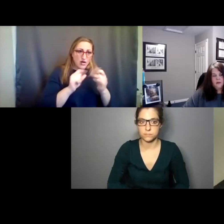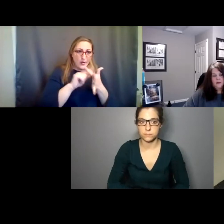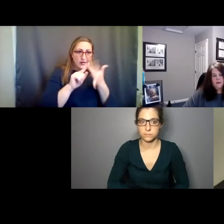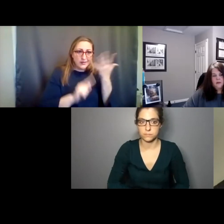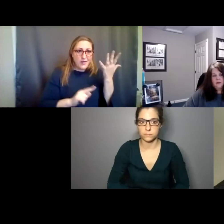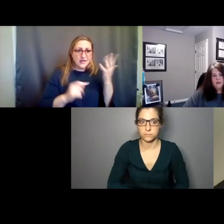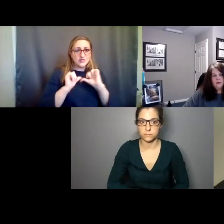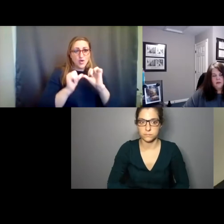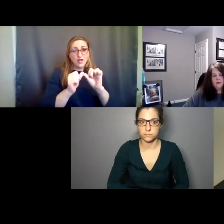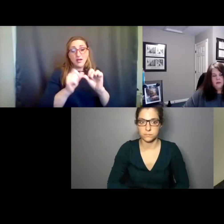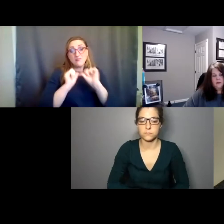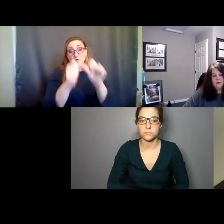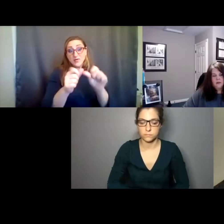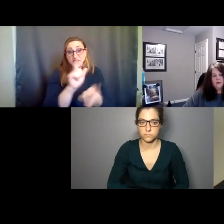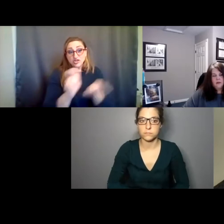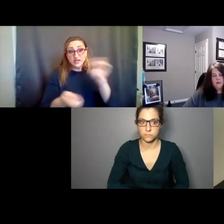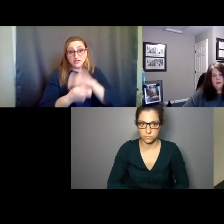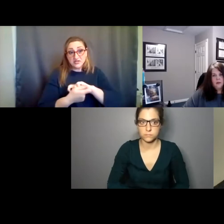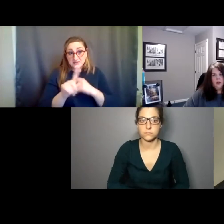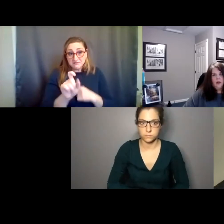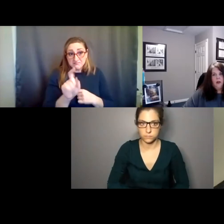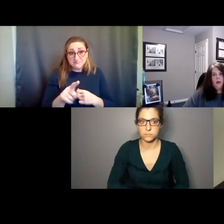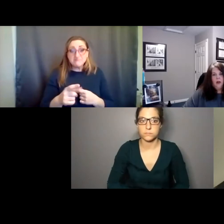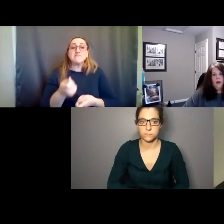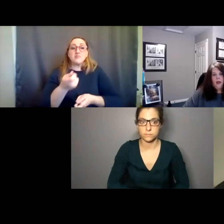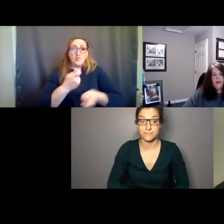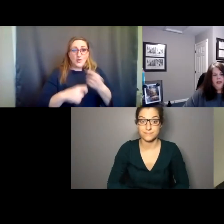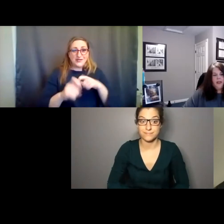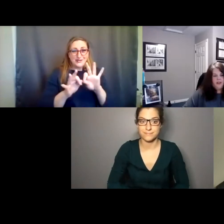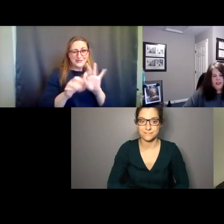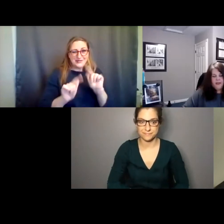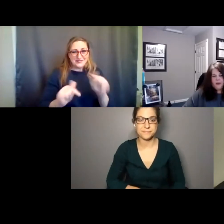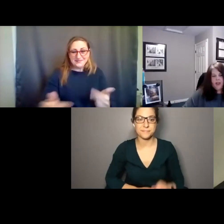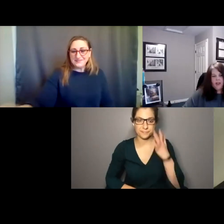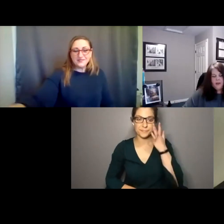y permanent changes?